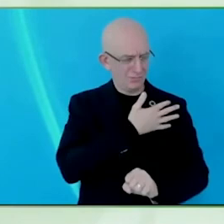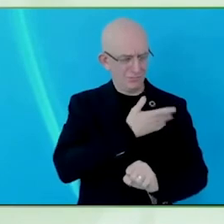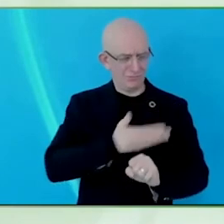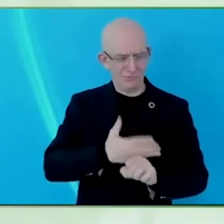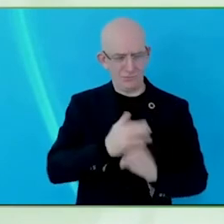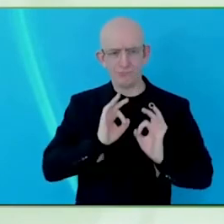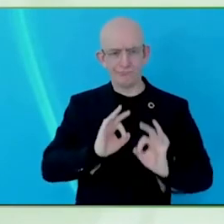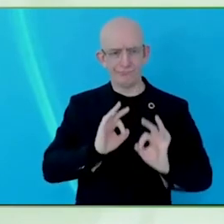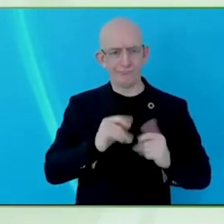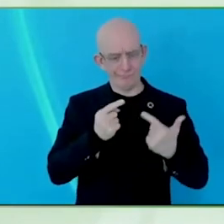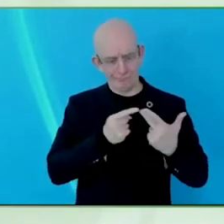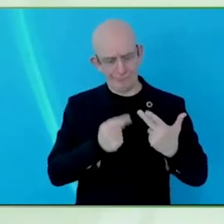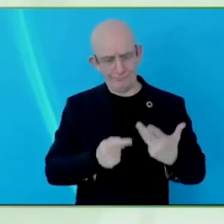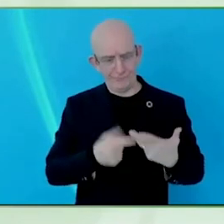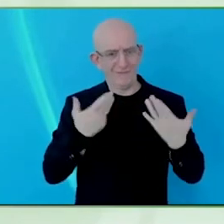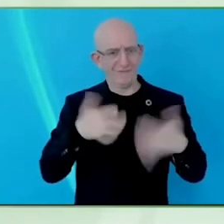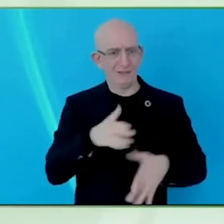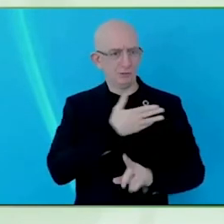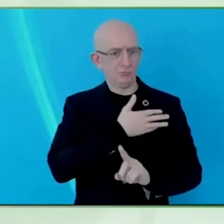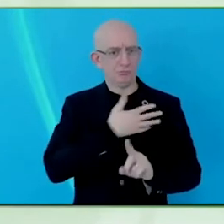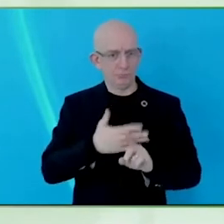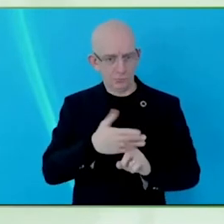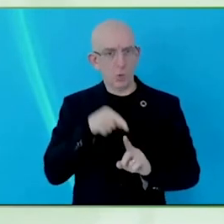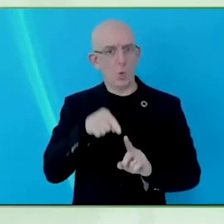say could we add a new element to this?